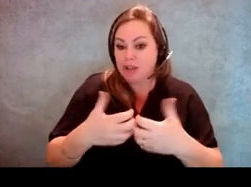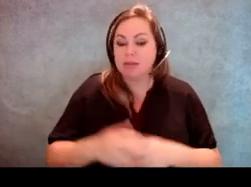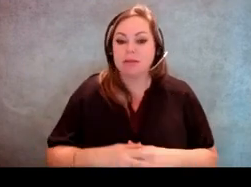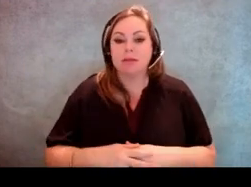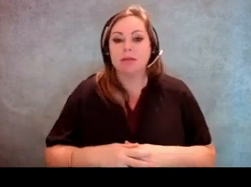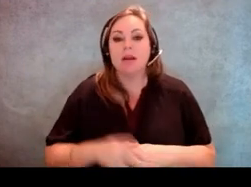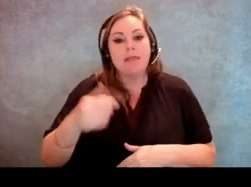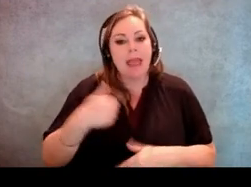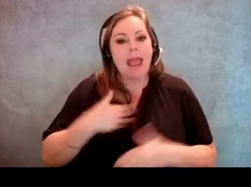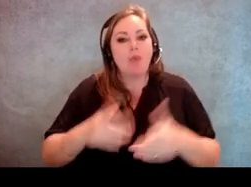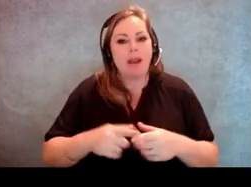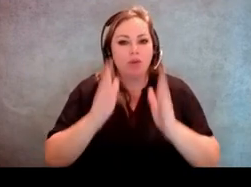that they have a way to request that.